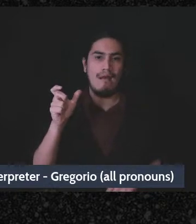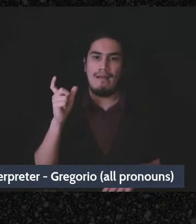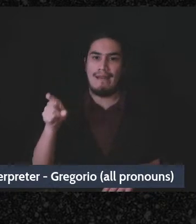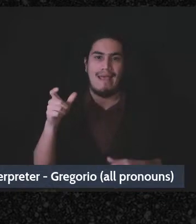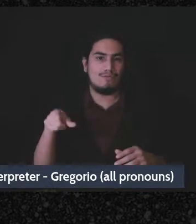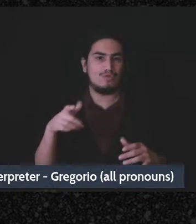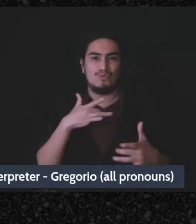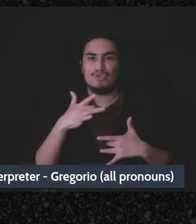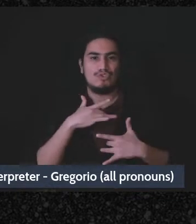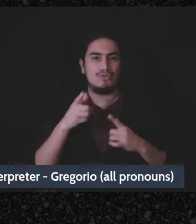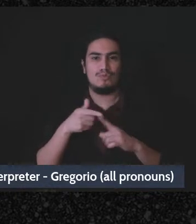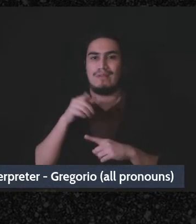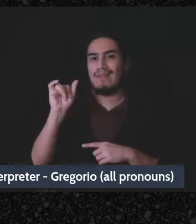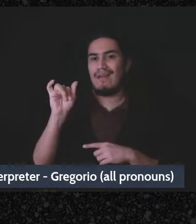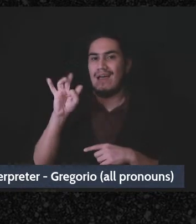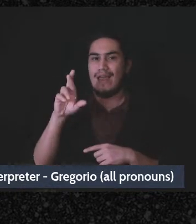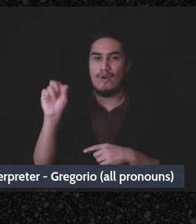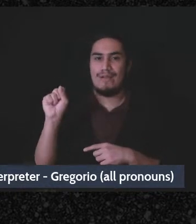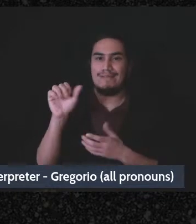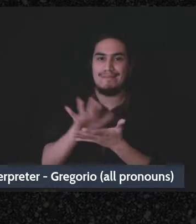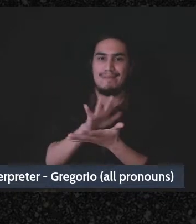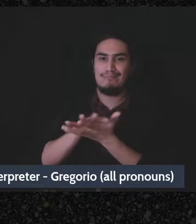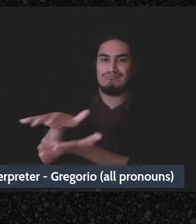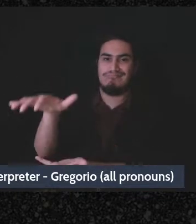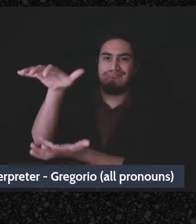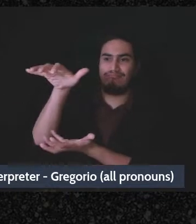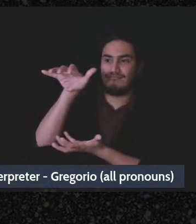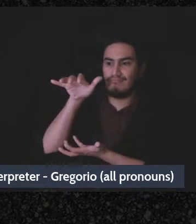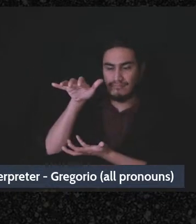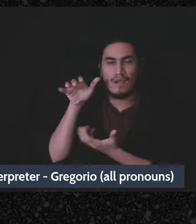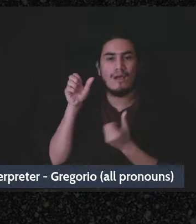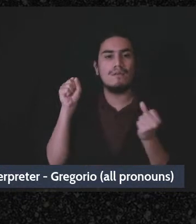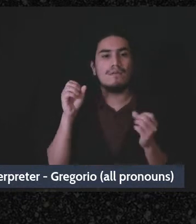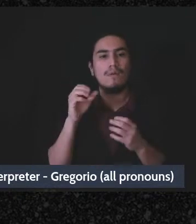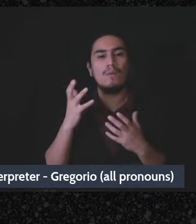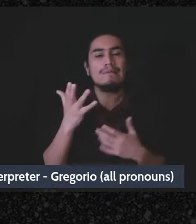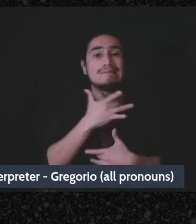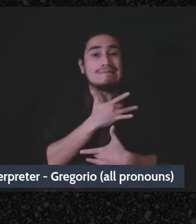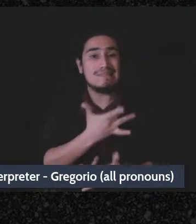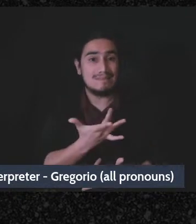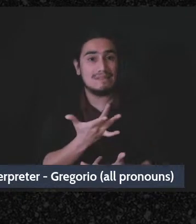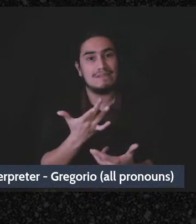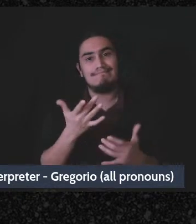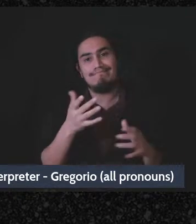in order to do that you have to “ordinarily,” the term of art ordinarily receive less than